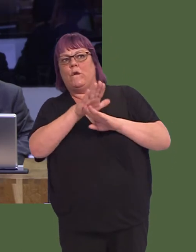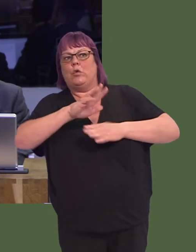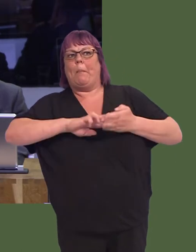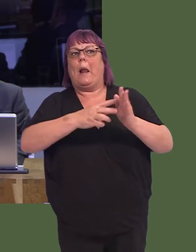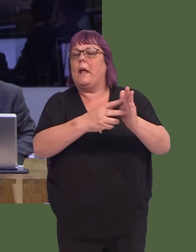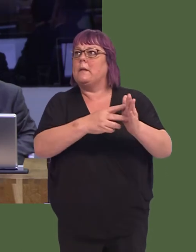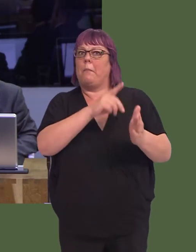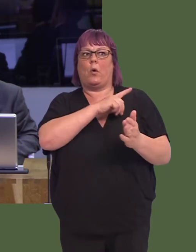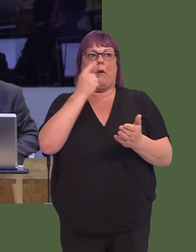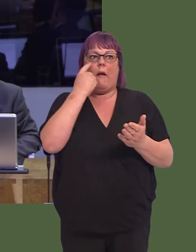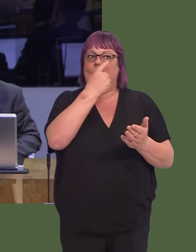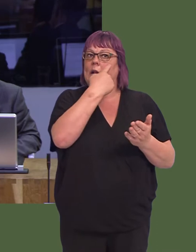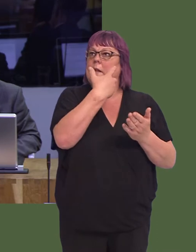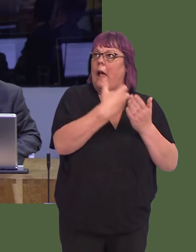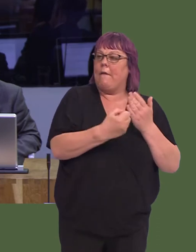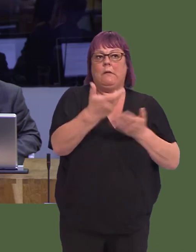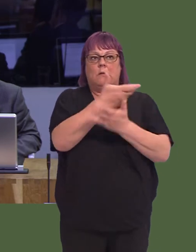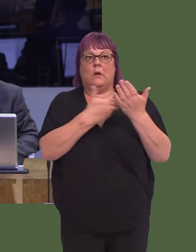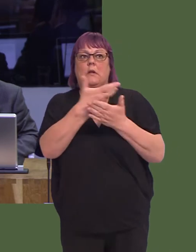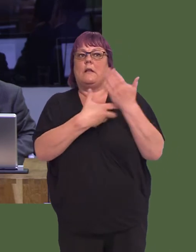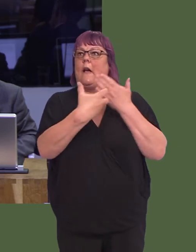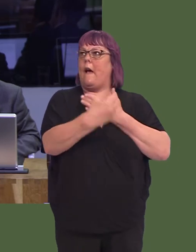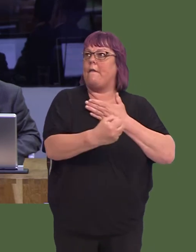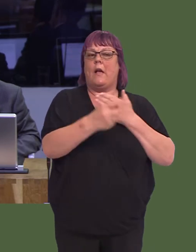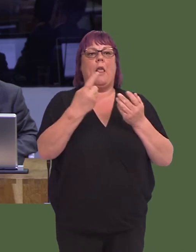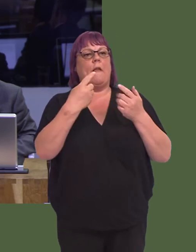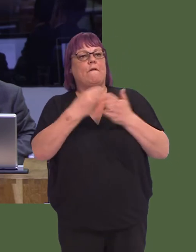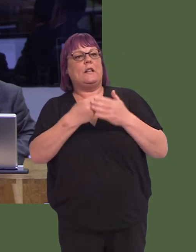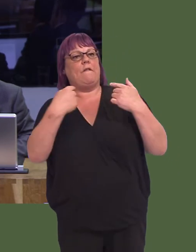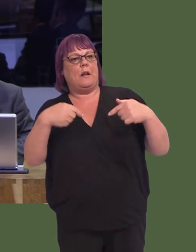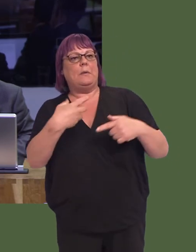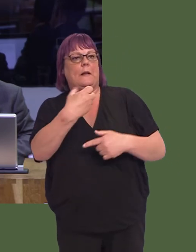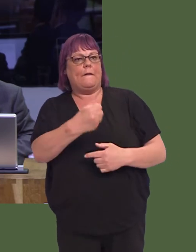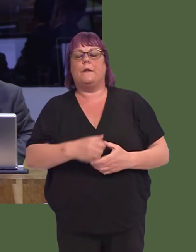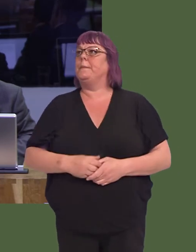with that, and with the best evidence possible from the health Cabinet Secretary around the availability of funding also?